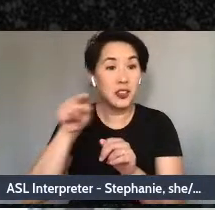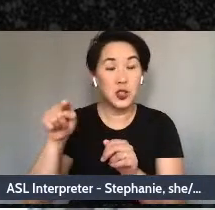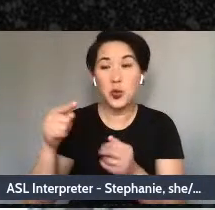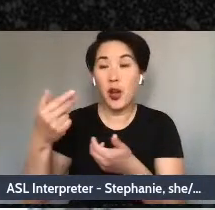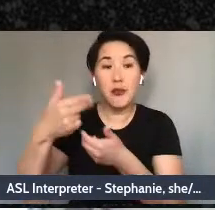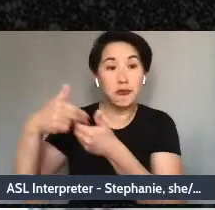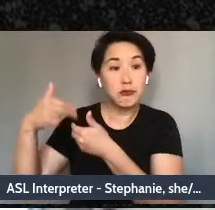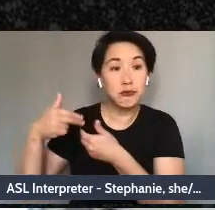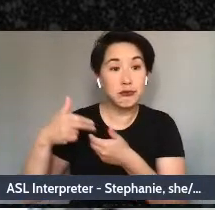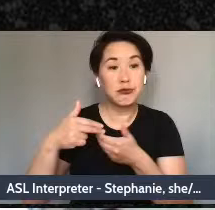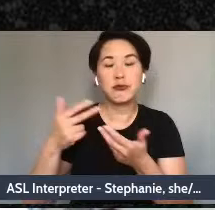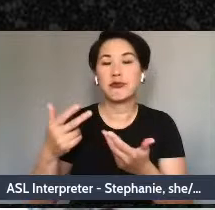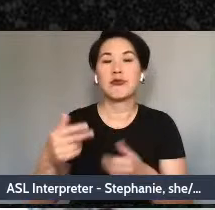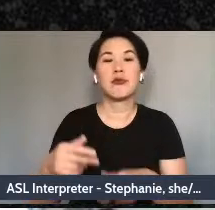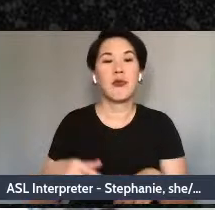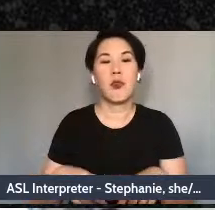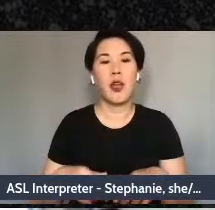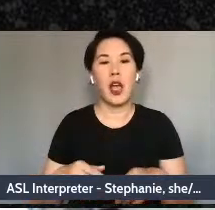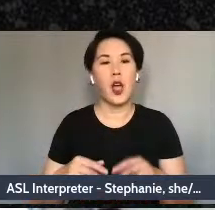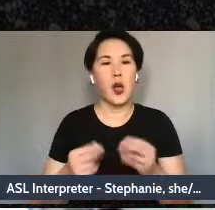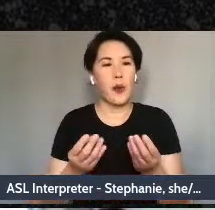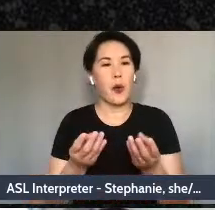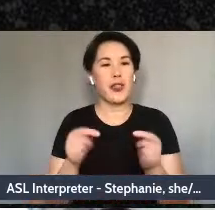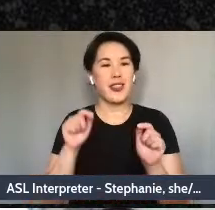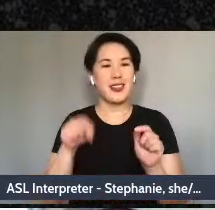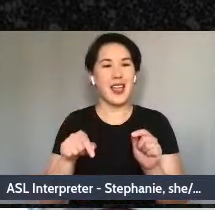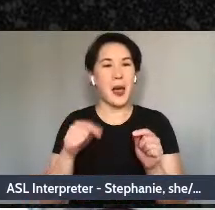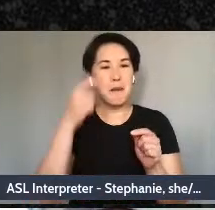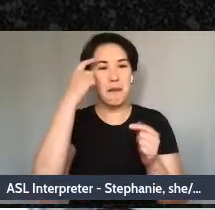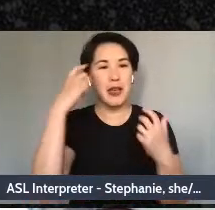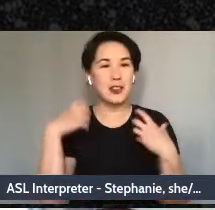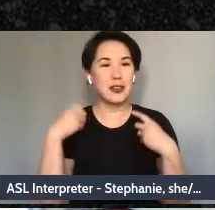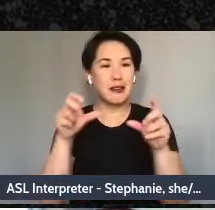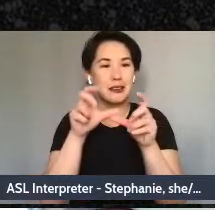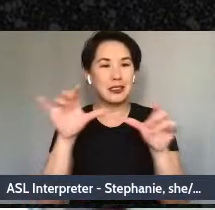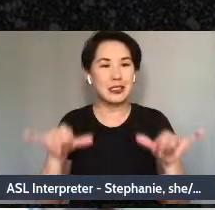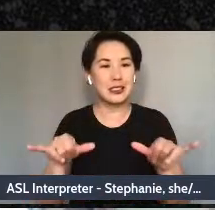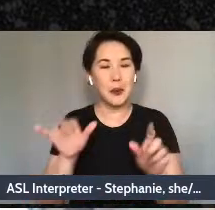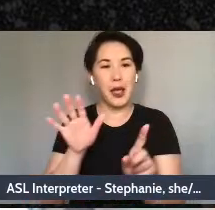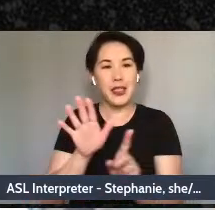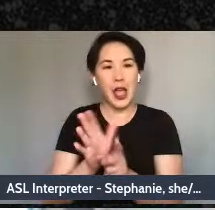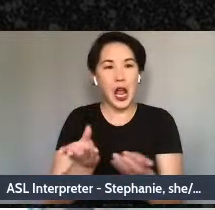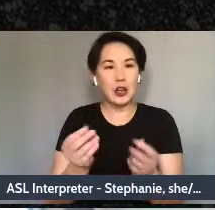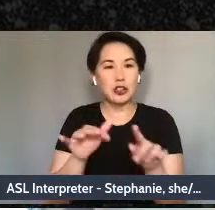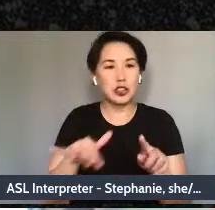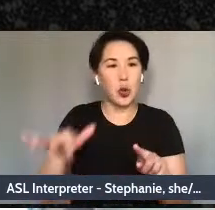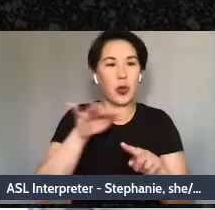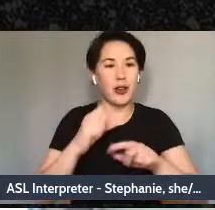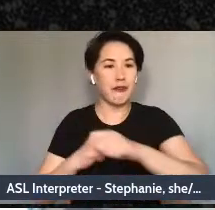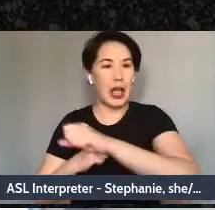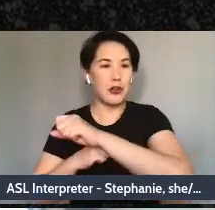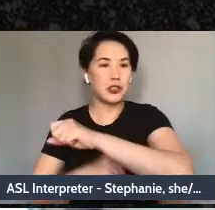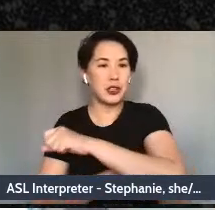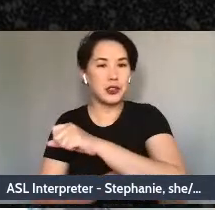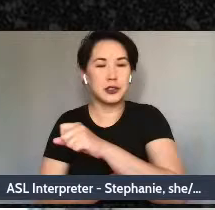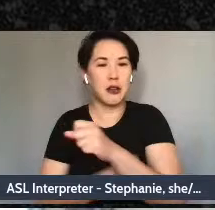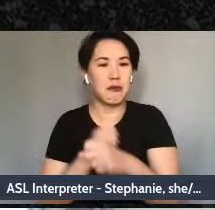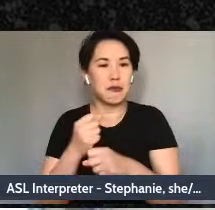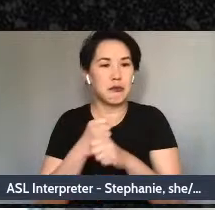is the soil of the mental health system made of? What are these foundational beliefs, attitudes,